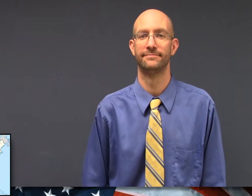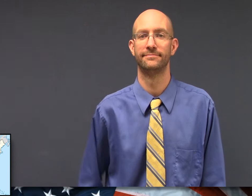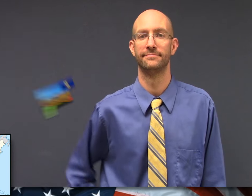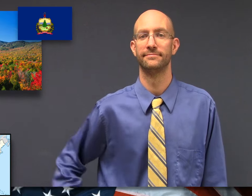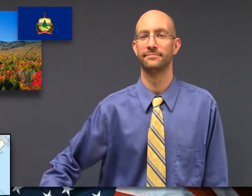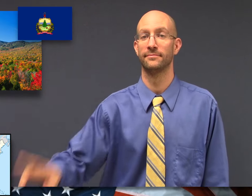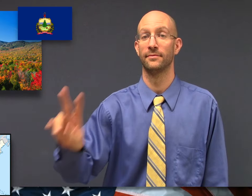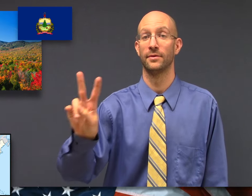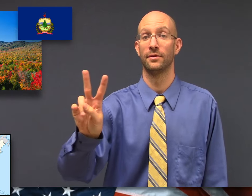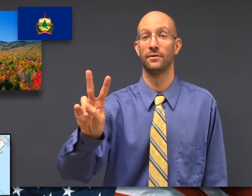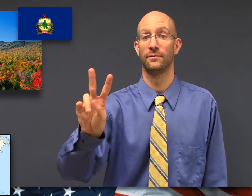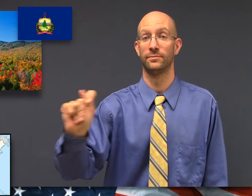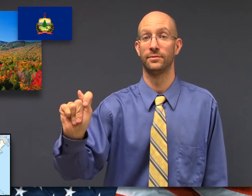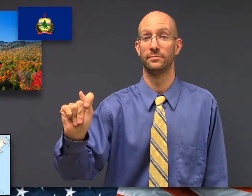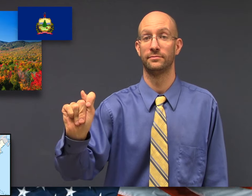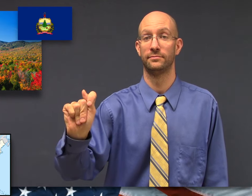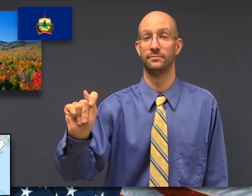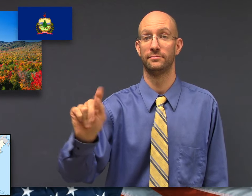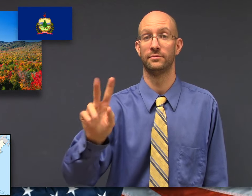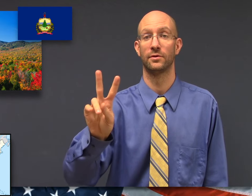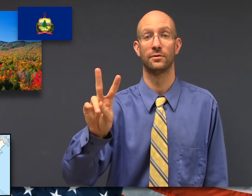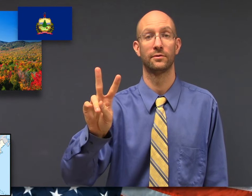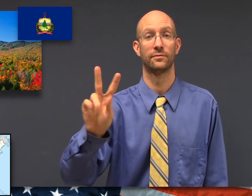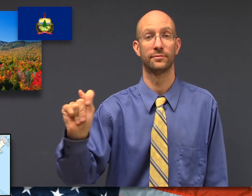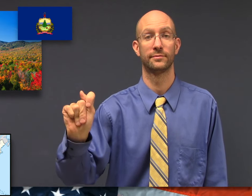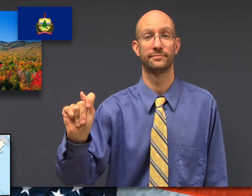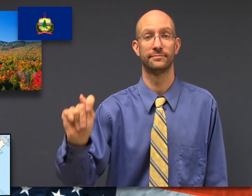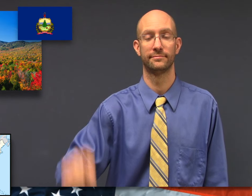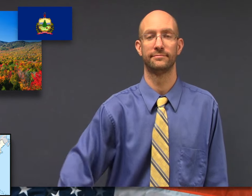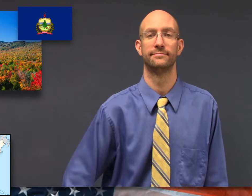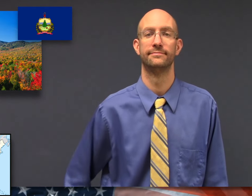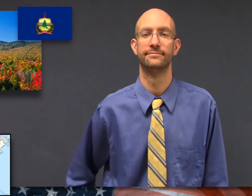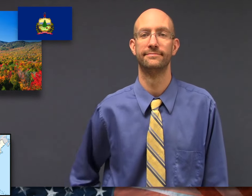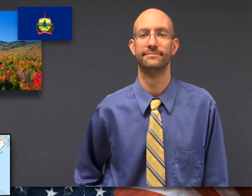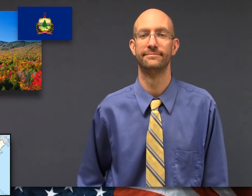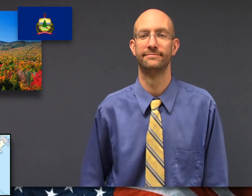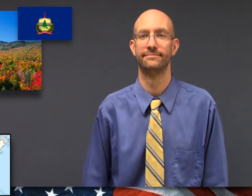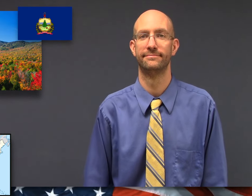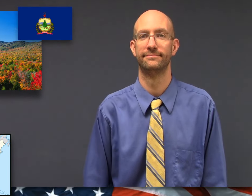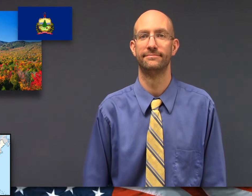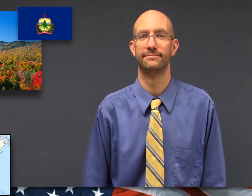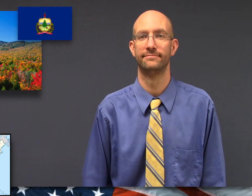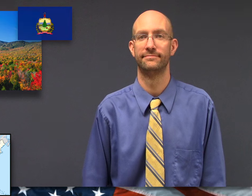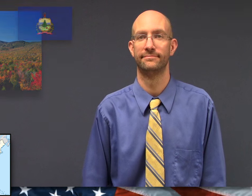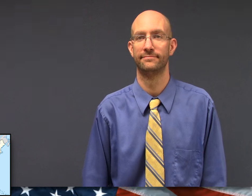fs-VT